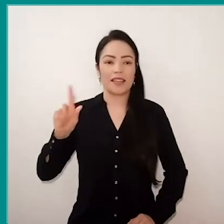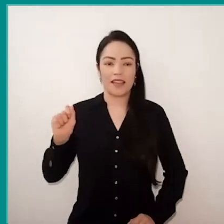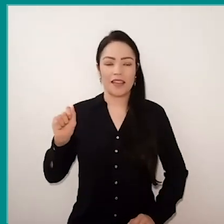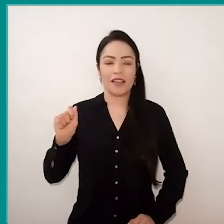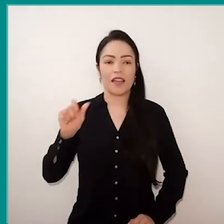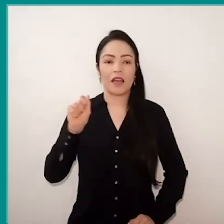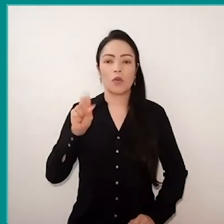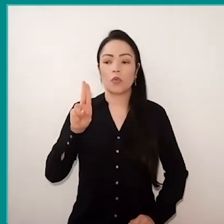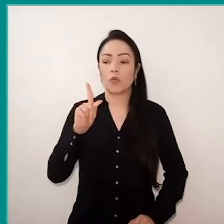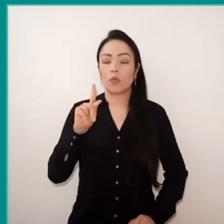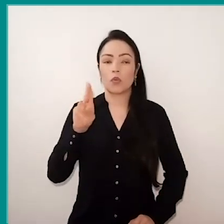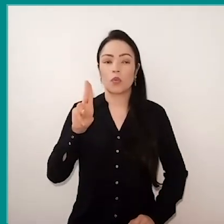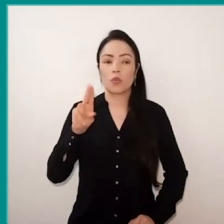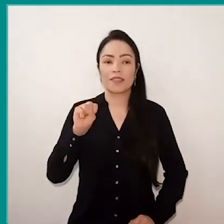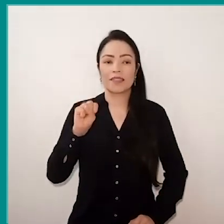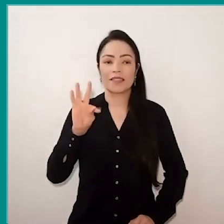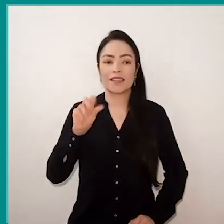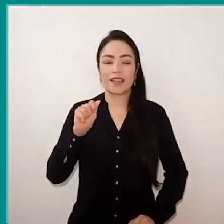I'm a white woman, I have blond hair,